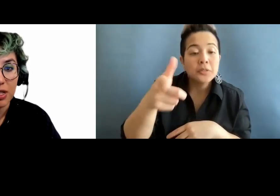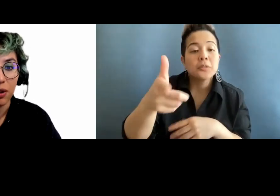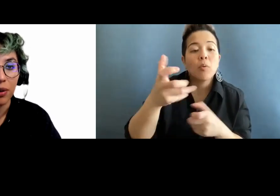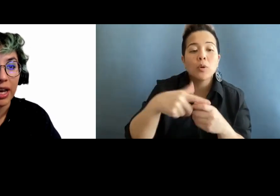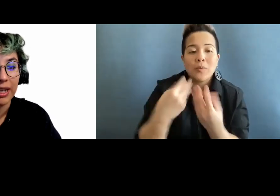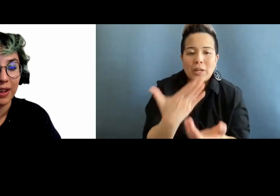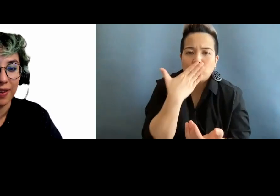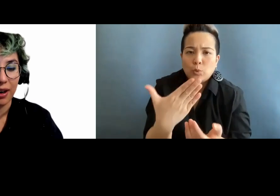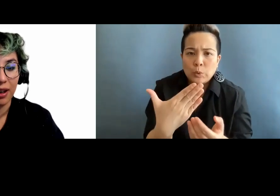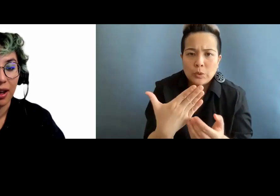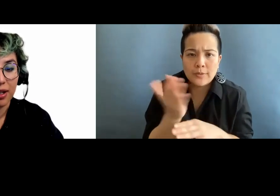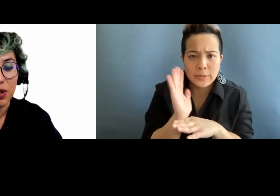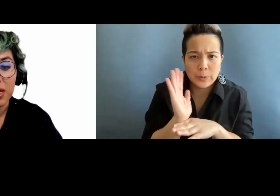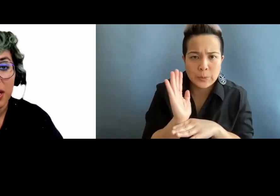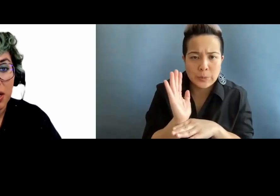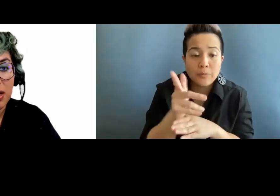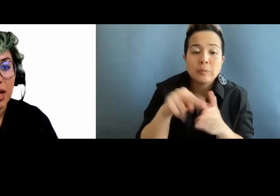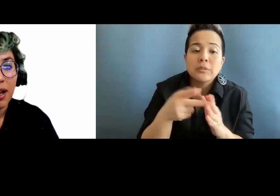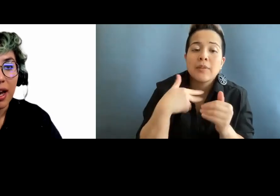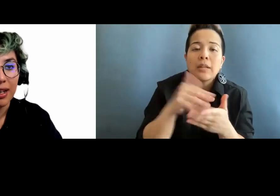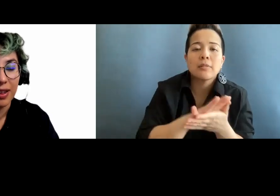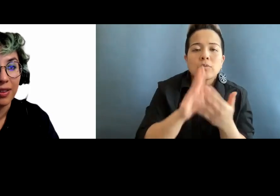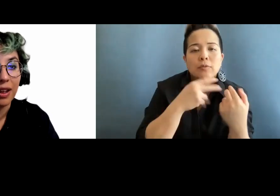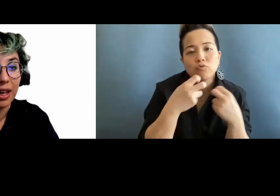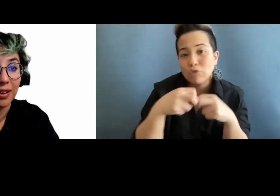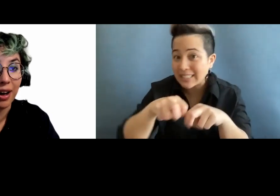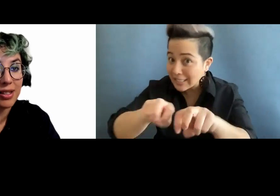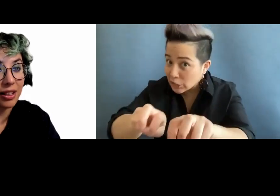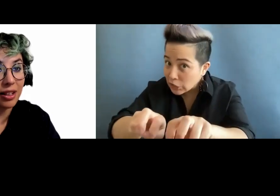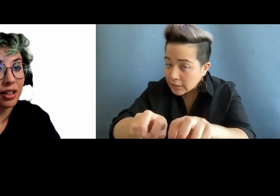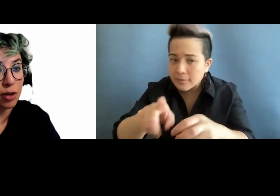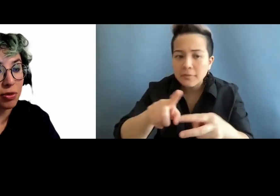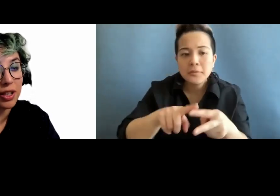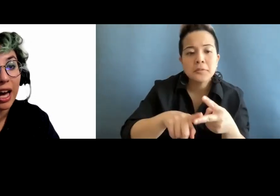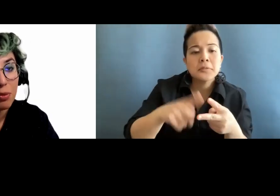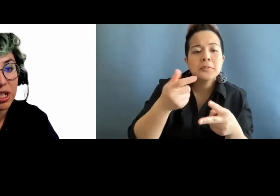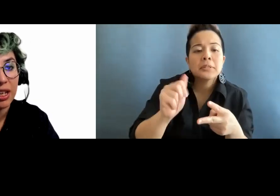so anything that has transitions, anything, again, that has any type of captioning,